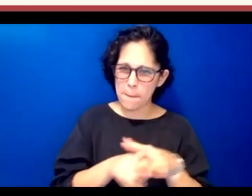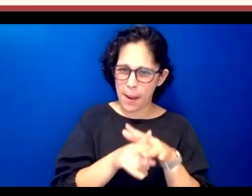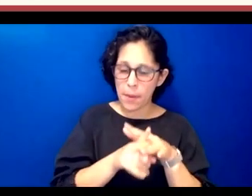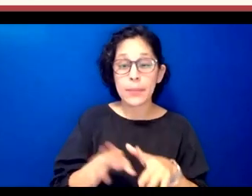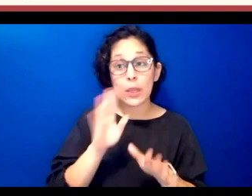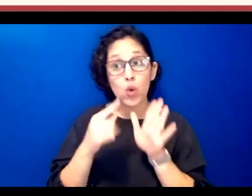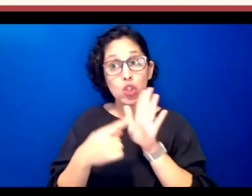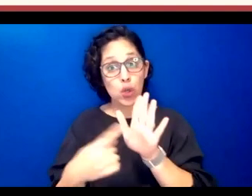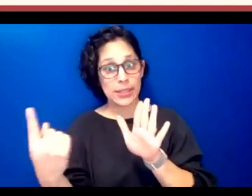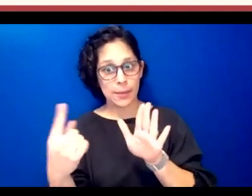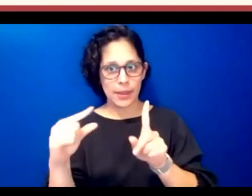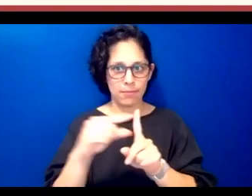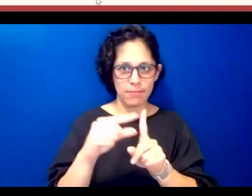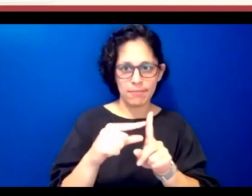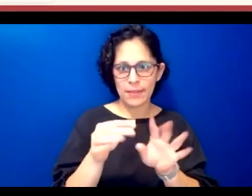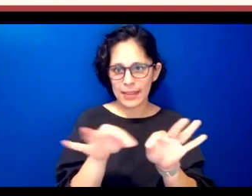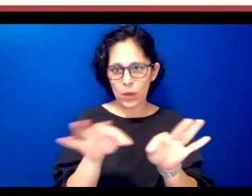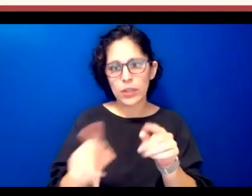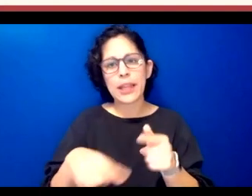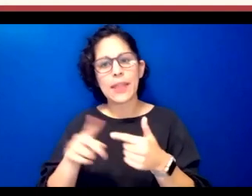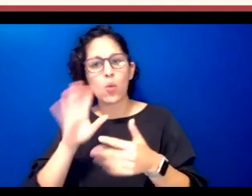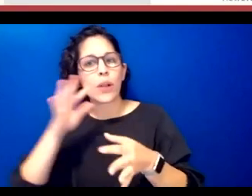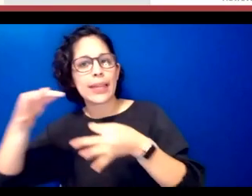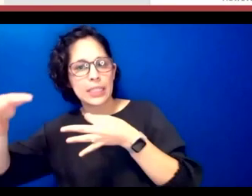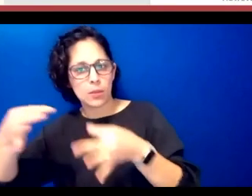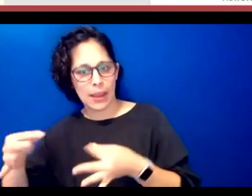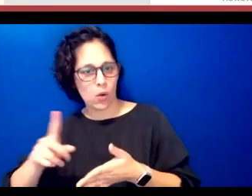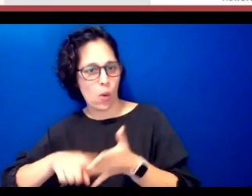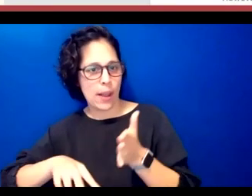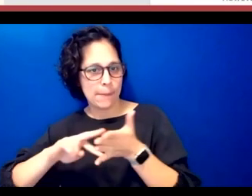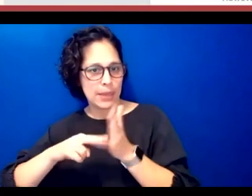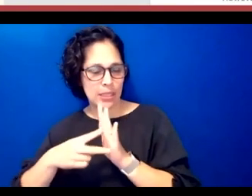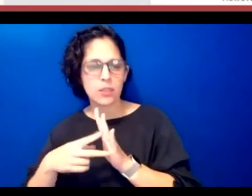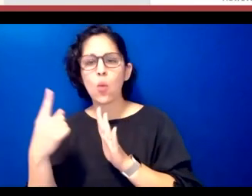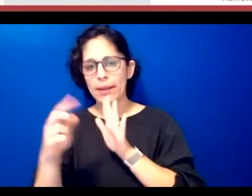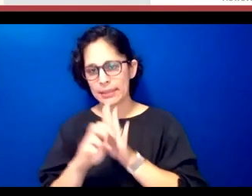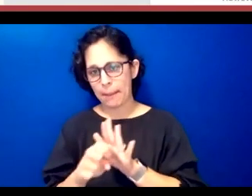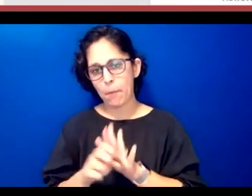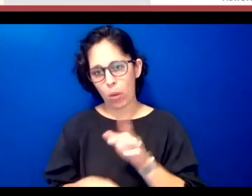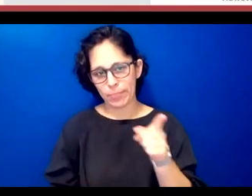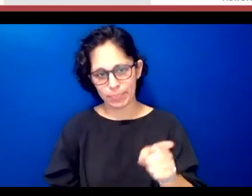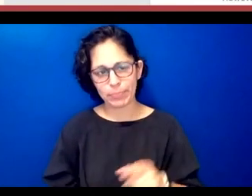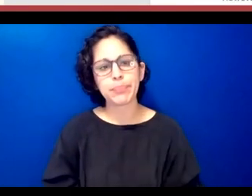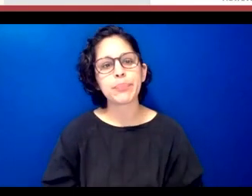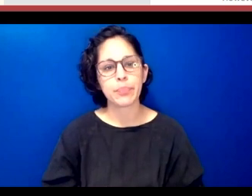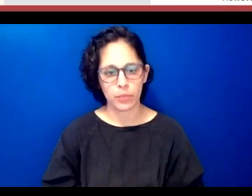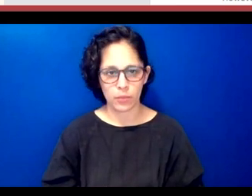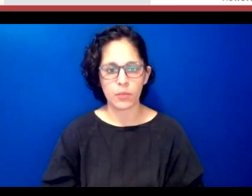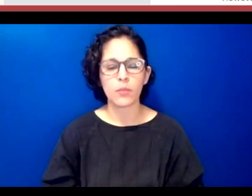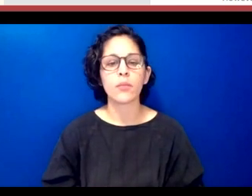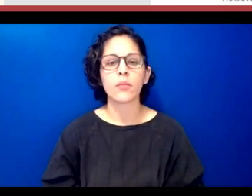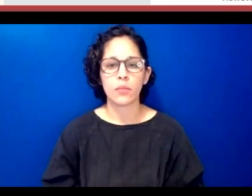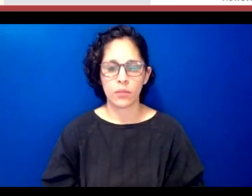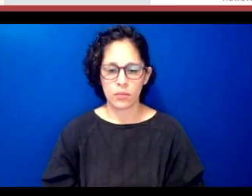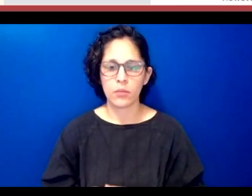and then they explain it as well so here's an example of a usage card from the same lesson